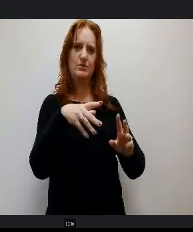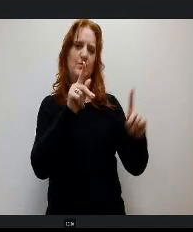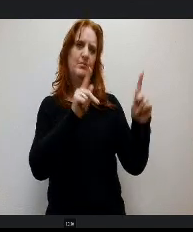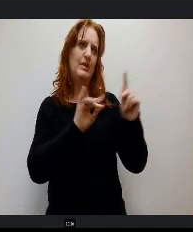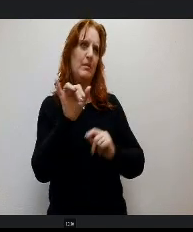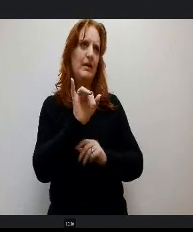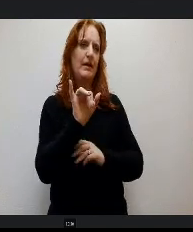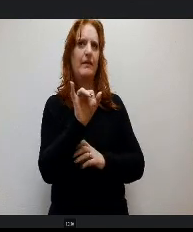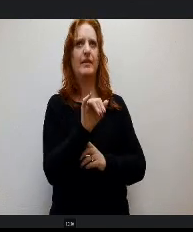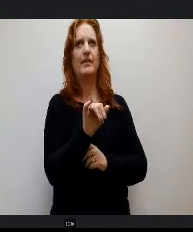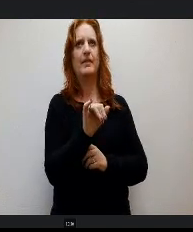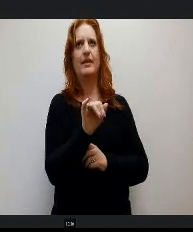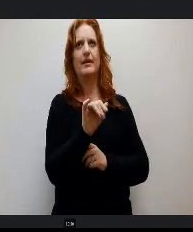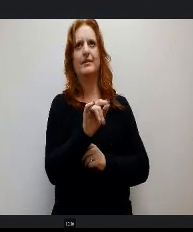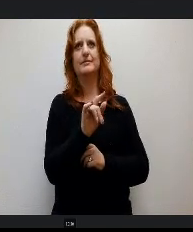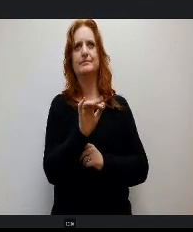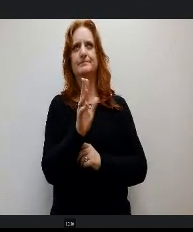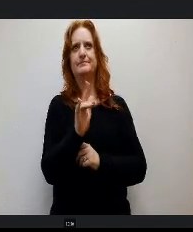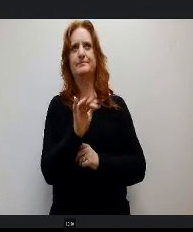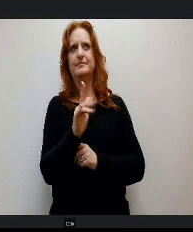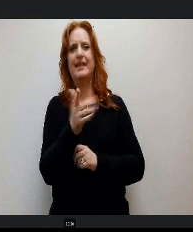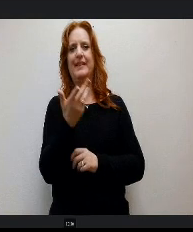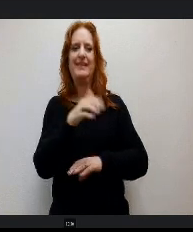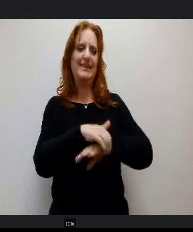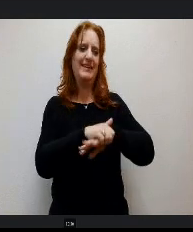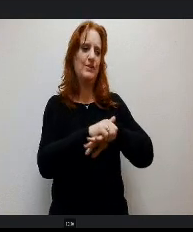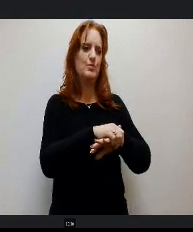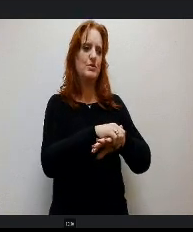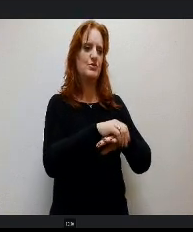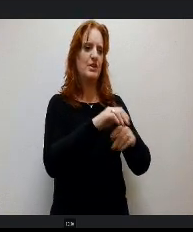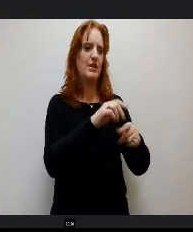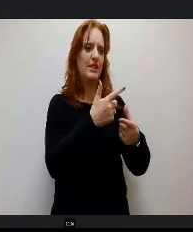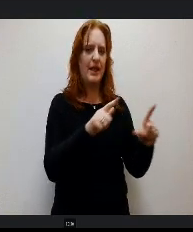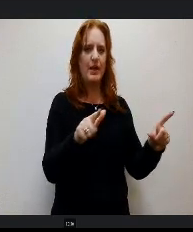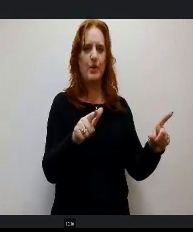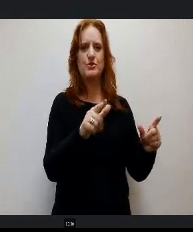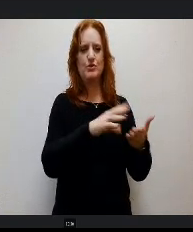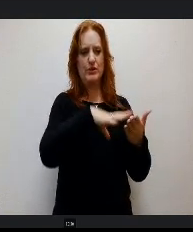as your English language learners, your free and